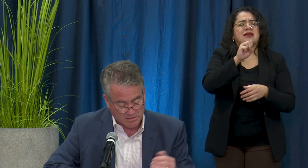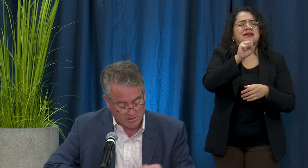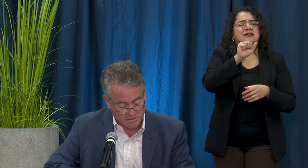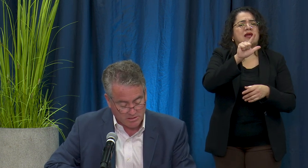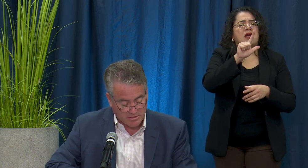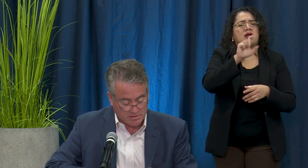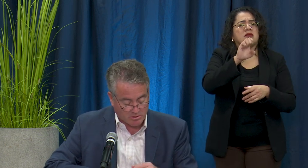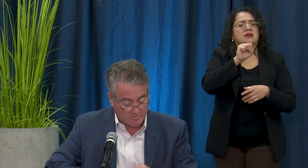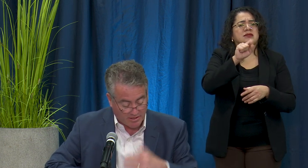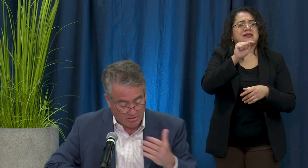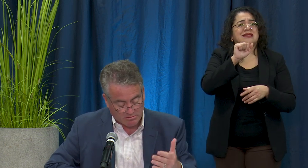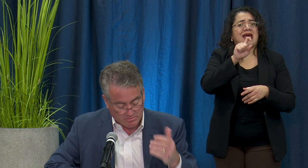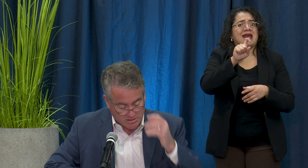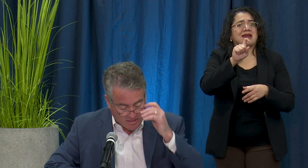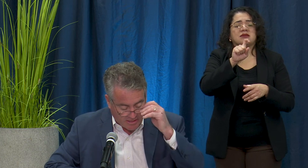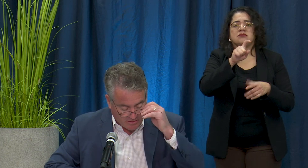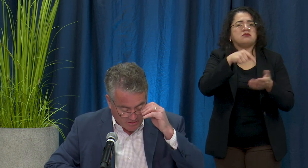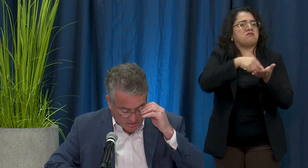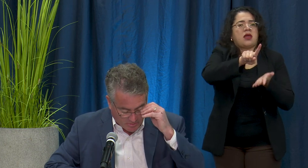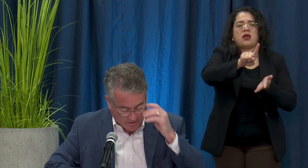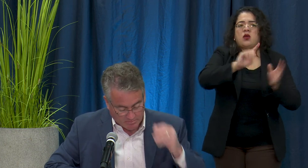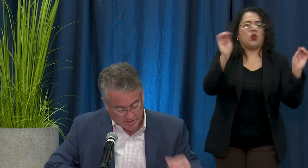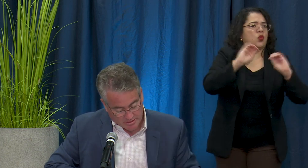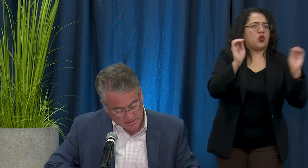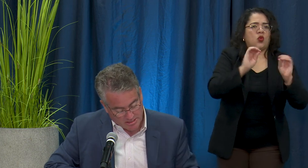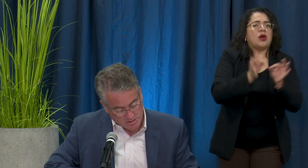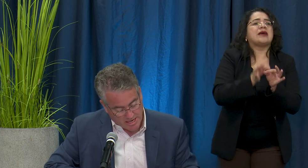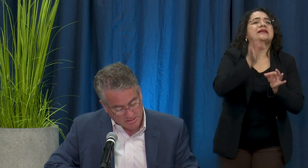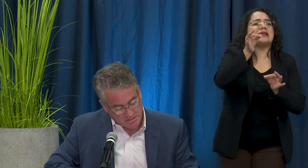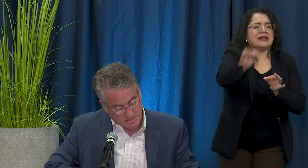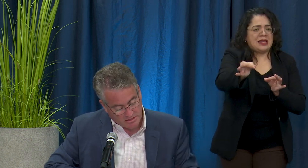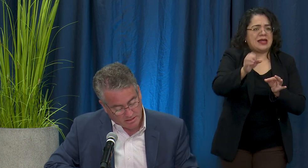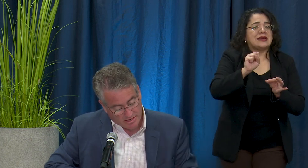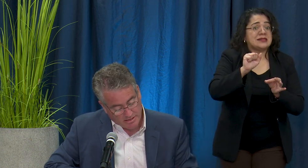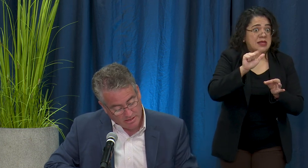So if they owe the state a bundle of money in sales taxes, they can delay in